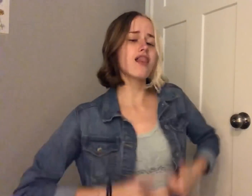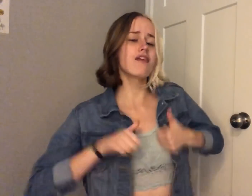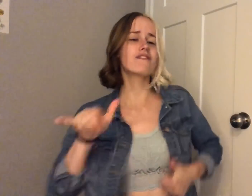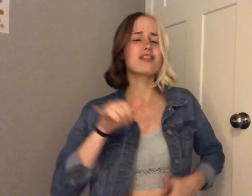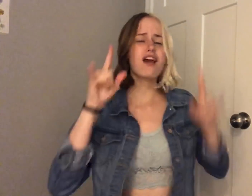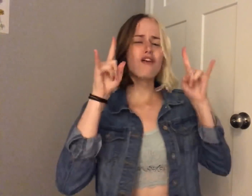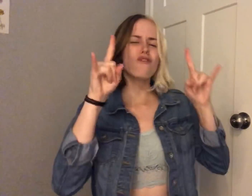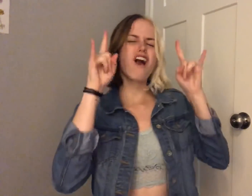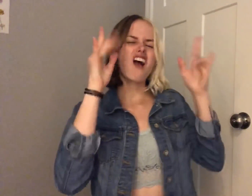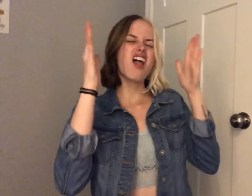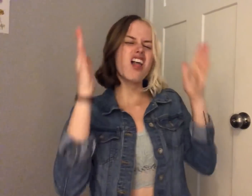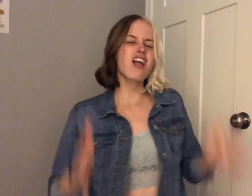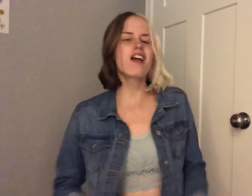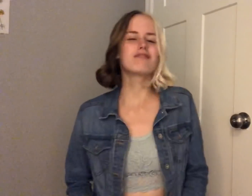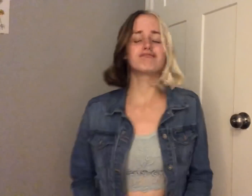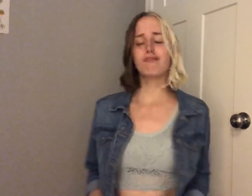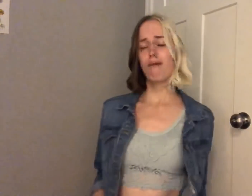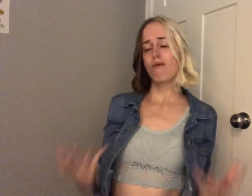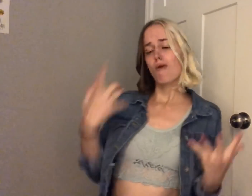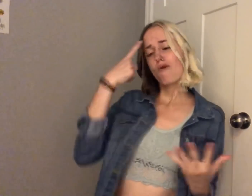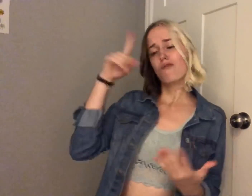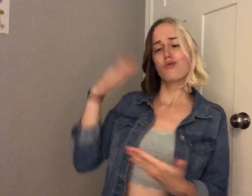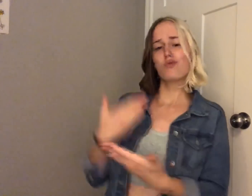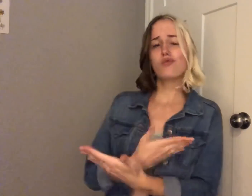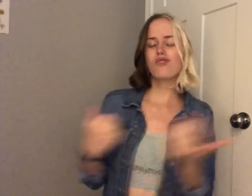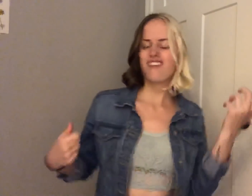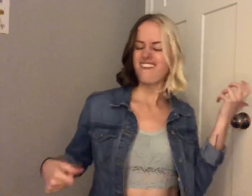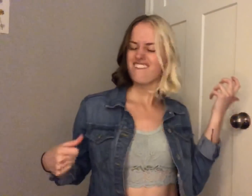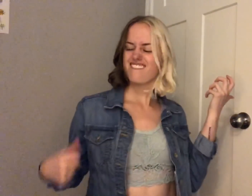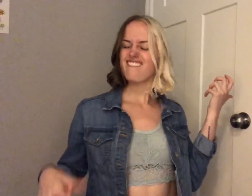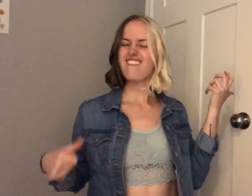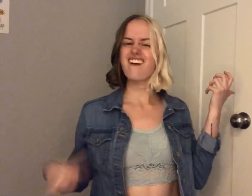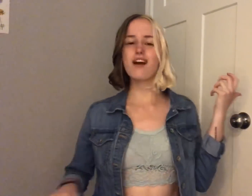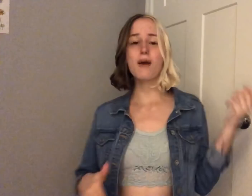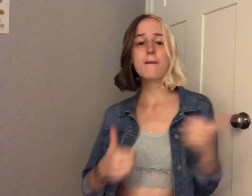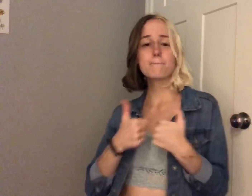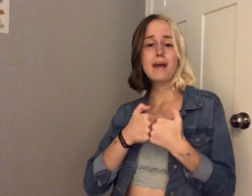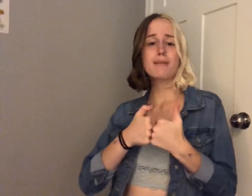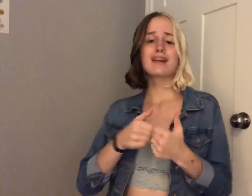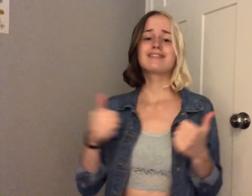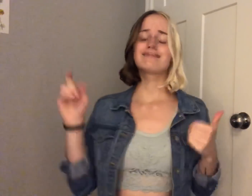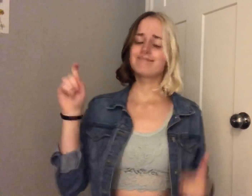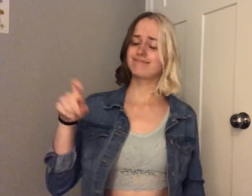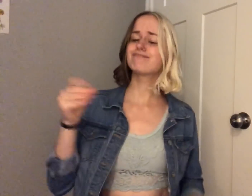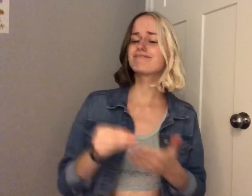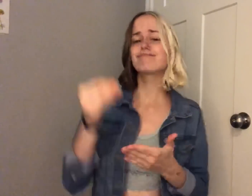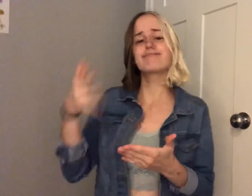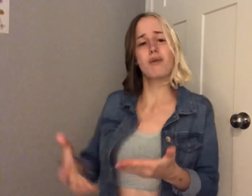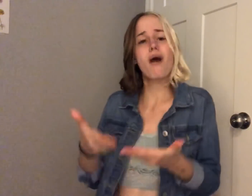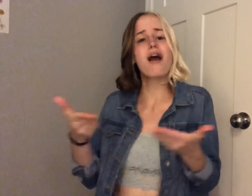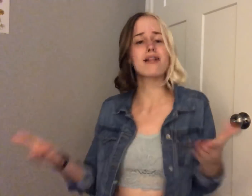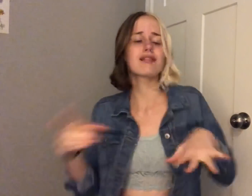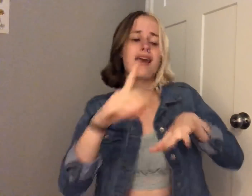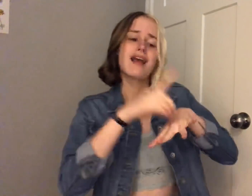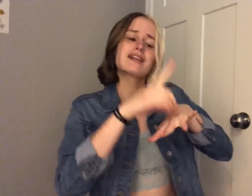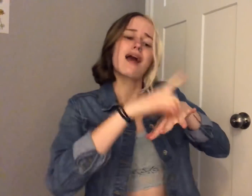Spend a lot of money on my brand new guitar Baby's gotta have her diamond rings and Fendi sports bras